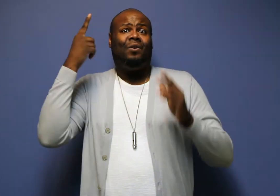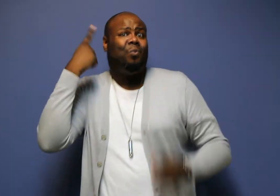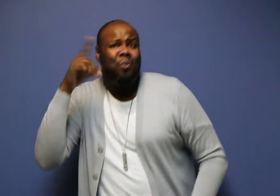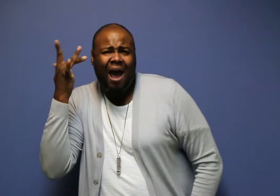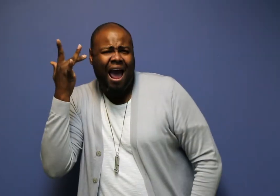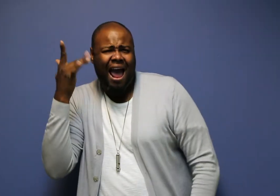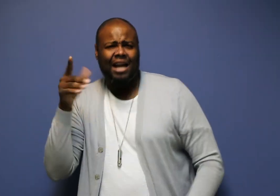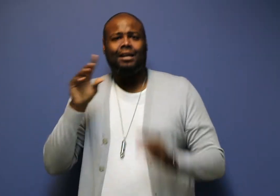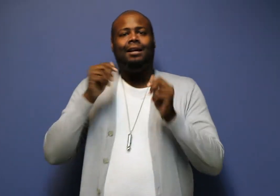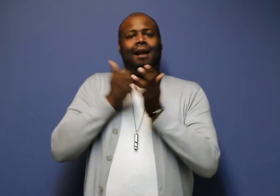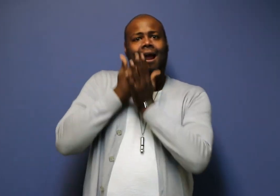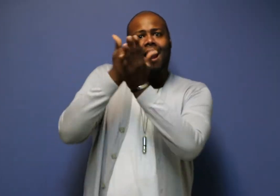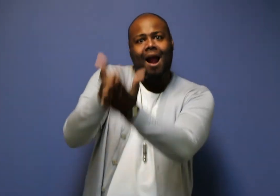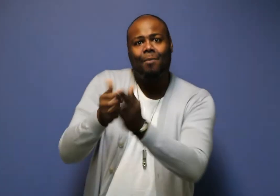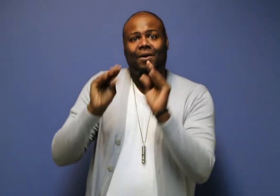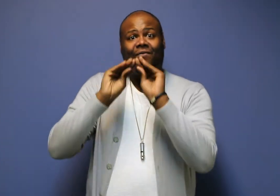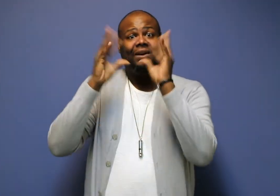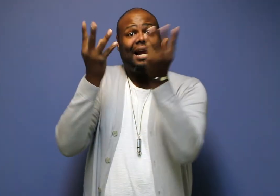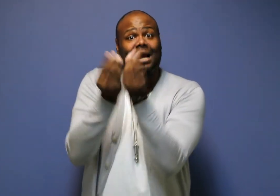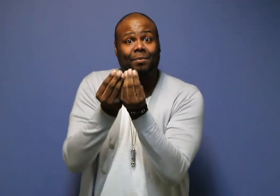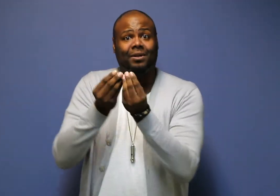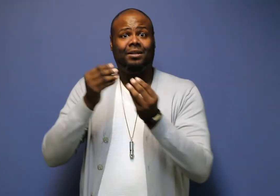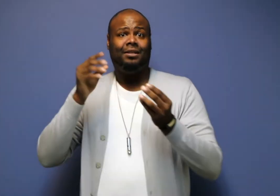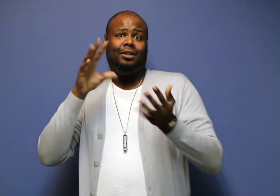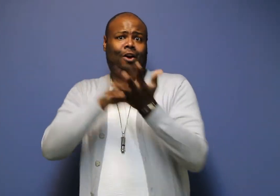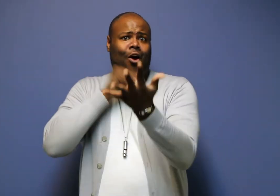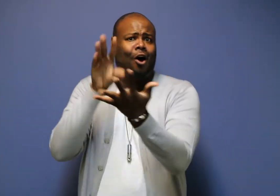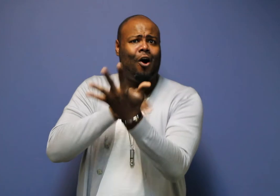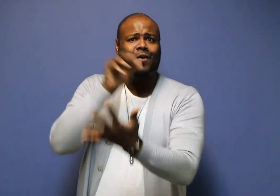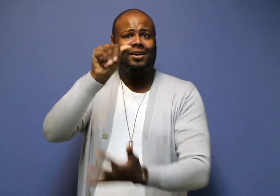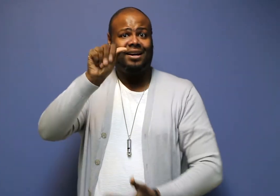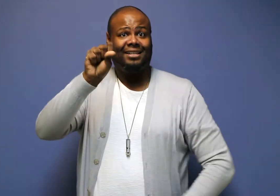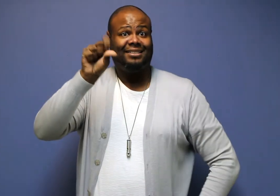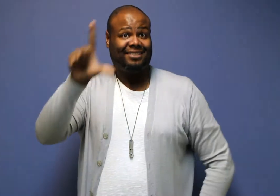ASL Nook helps families learn American Sign Language.